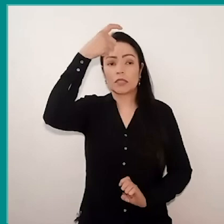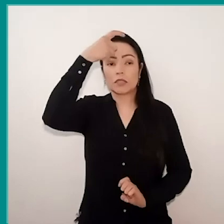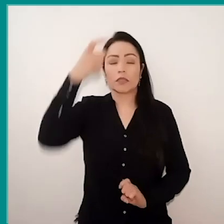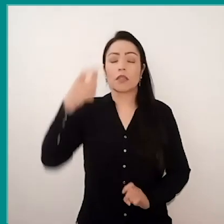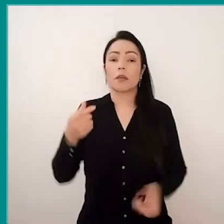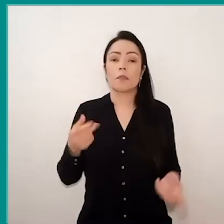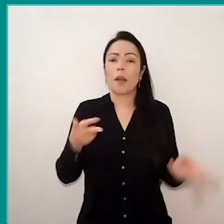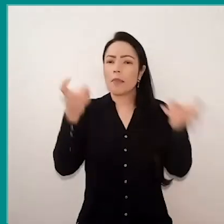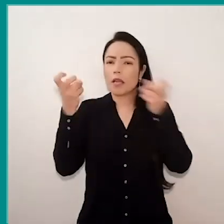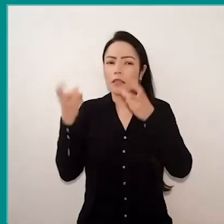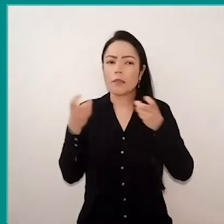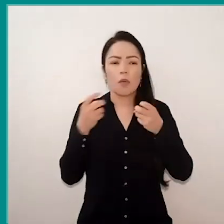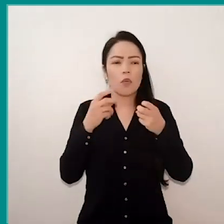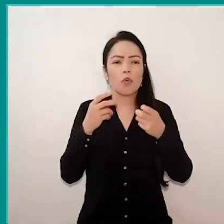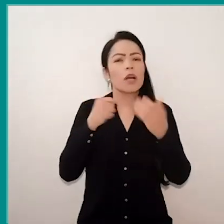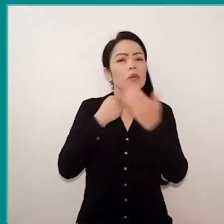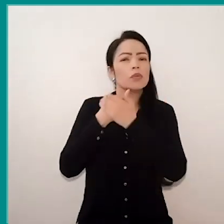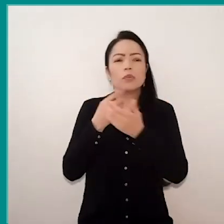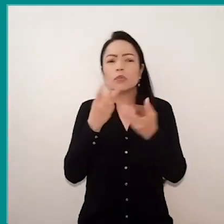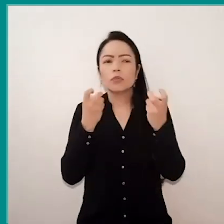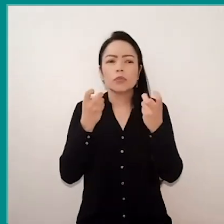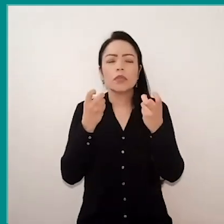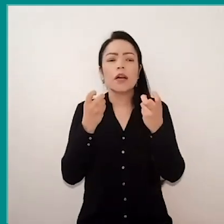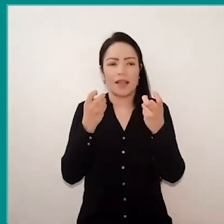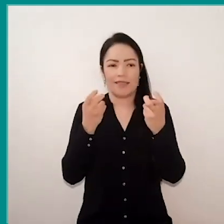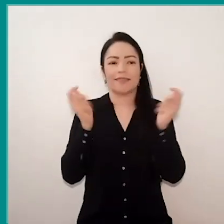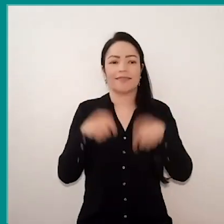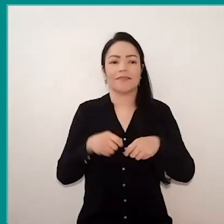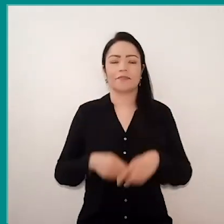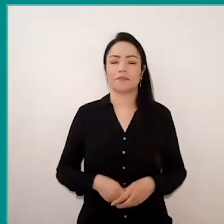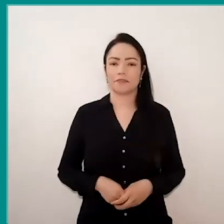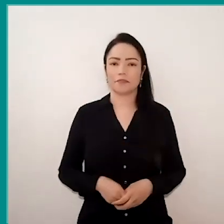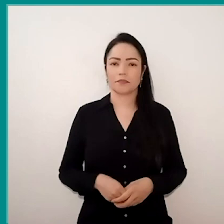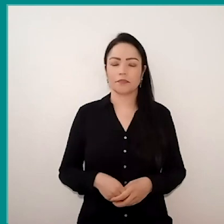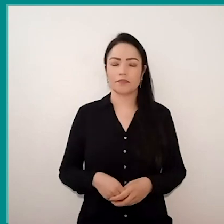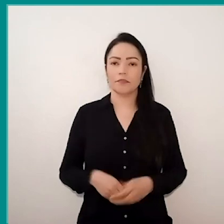that don't come so easily. Paulo Freire will say that technology,